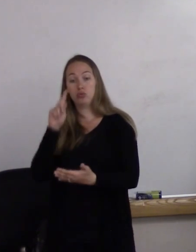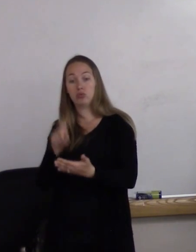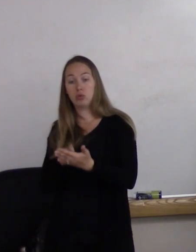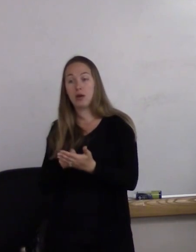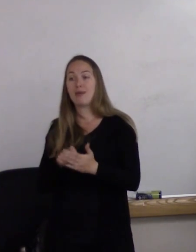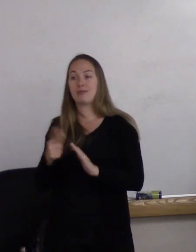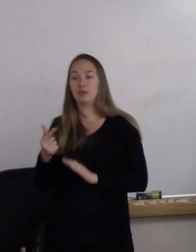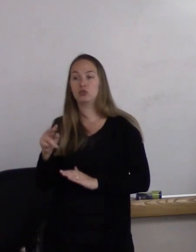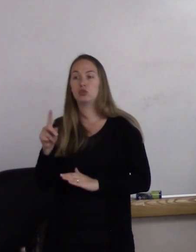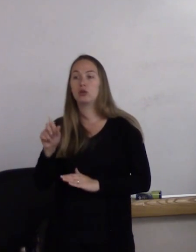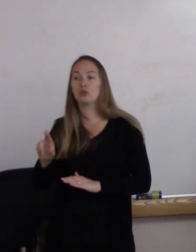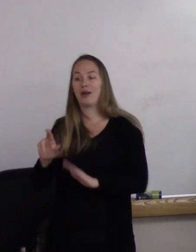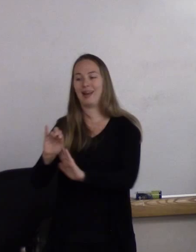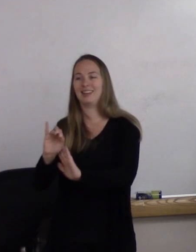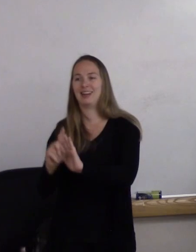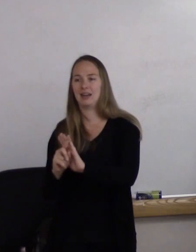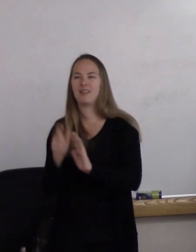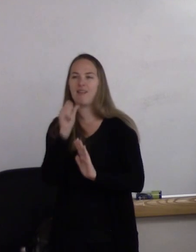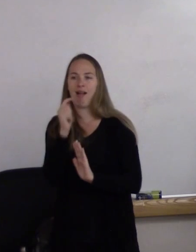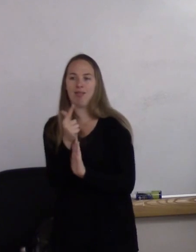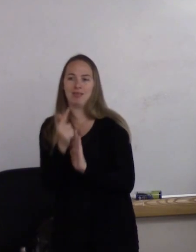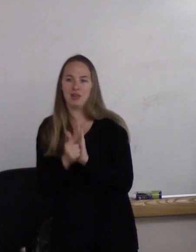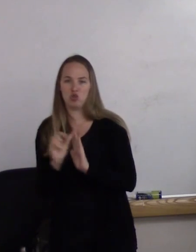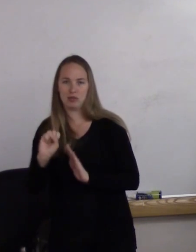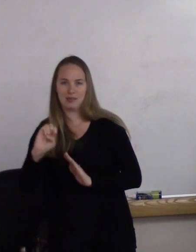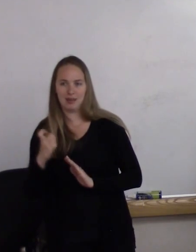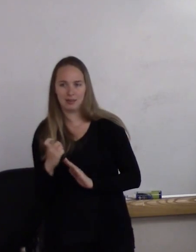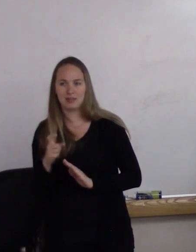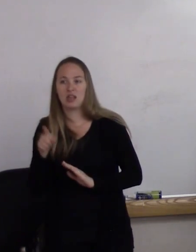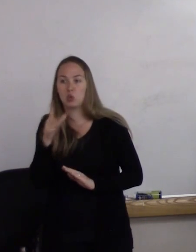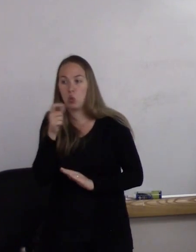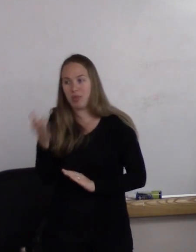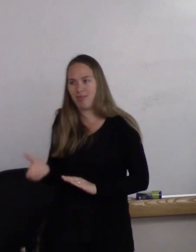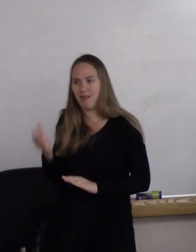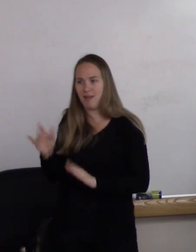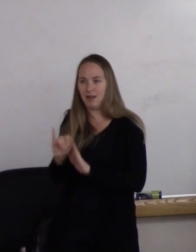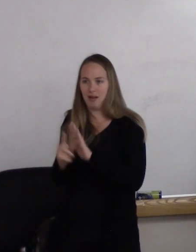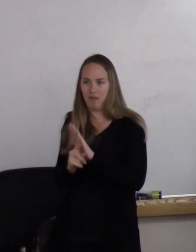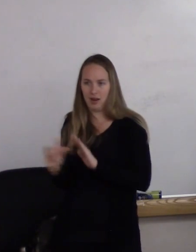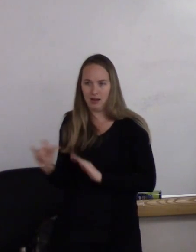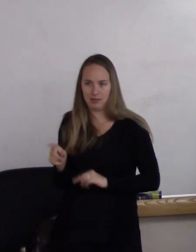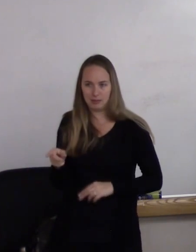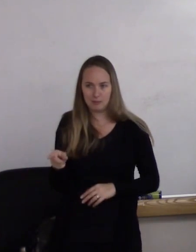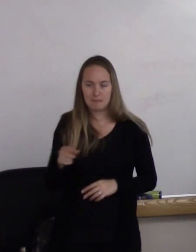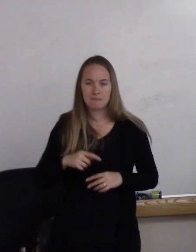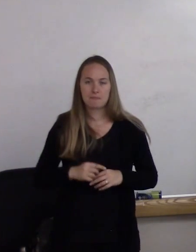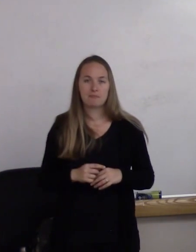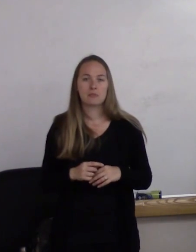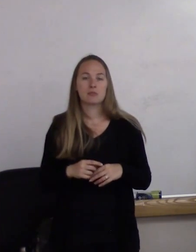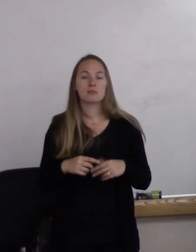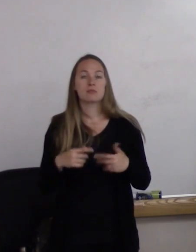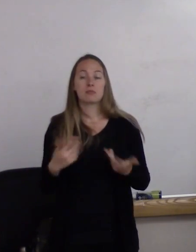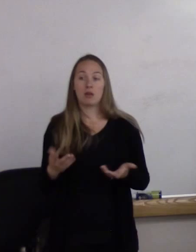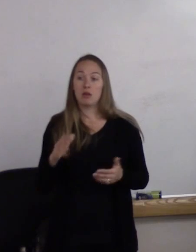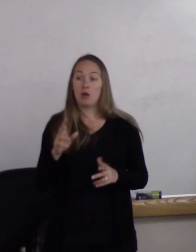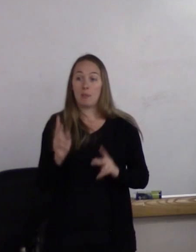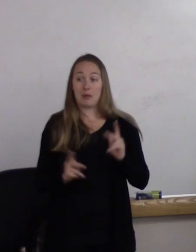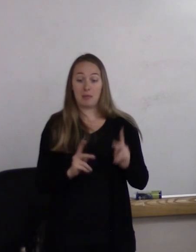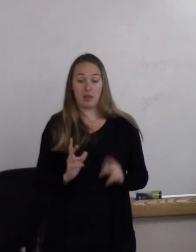of the person rather than the legal sex. It's who they identify as. So people who are transgender,